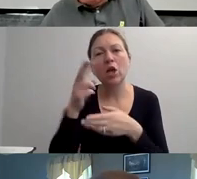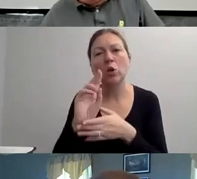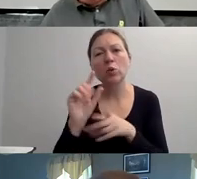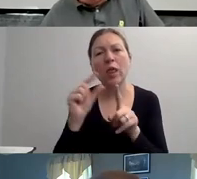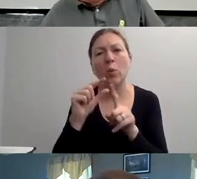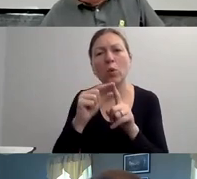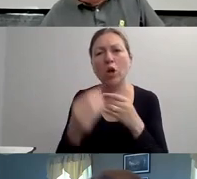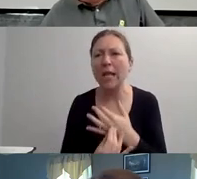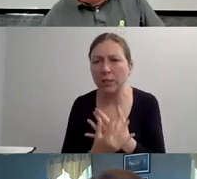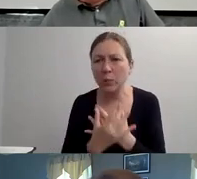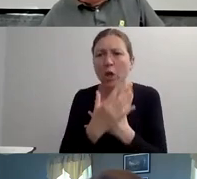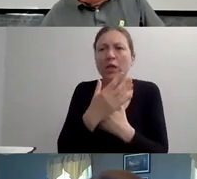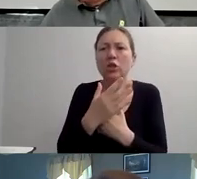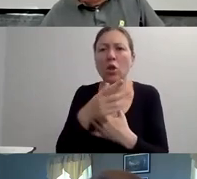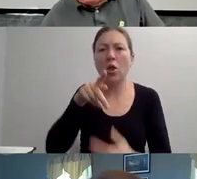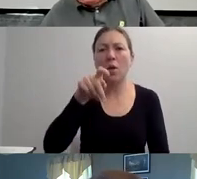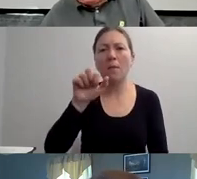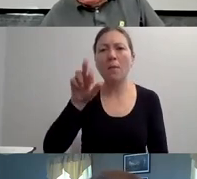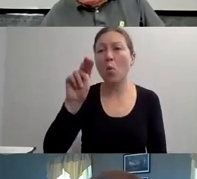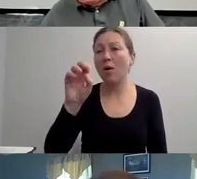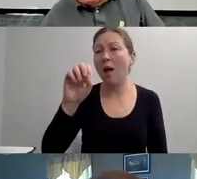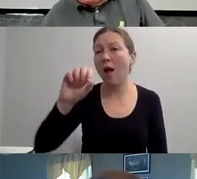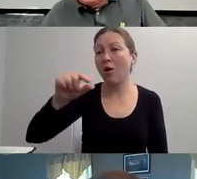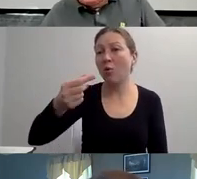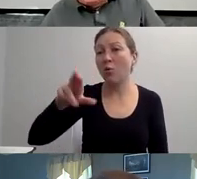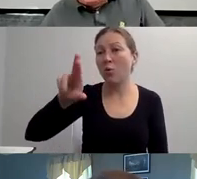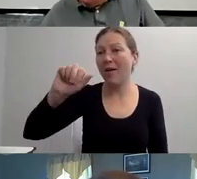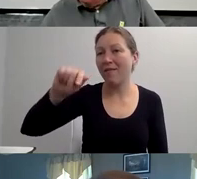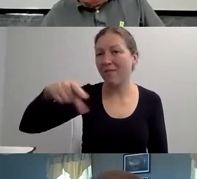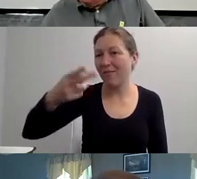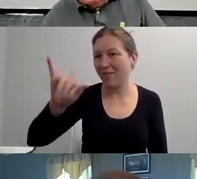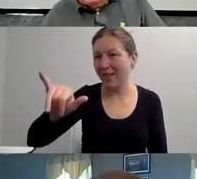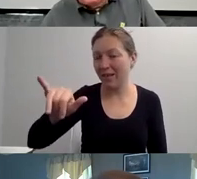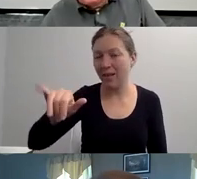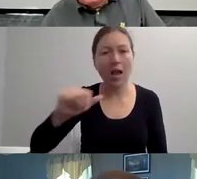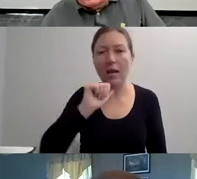IN SOURCES THAT OUR SOCIETY HAS."